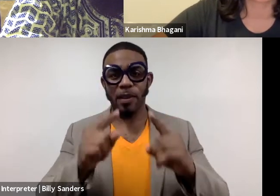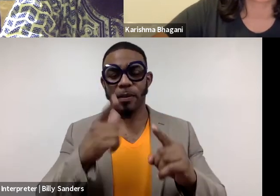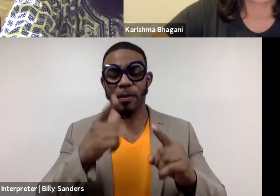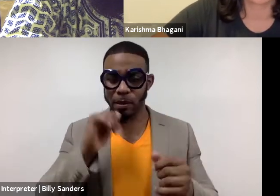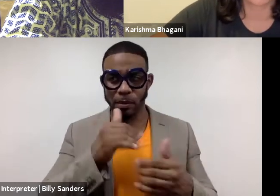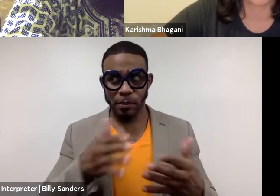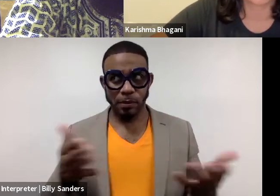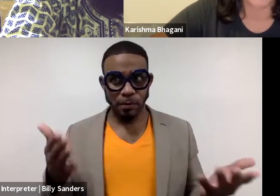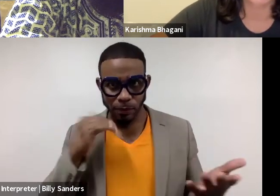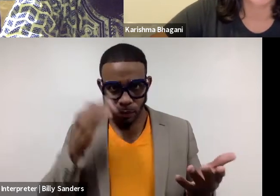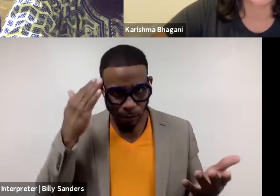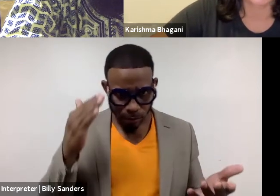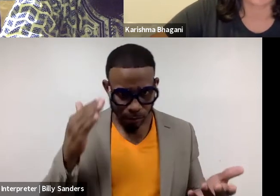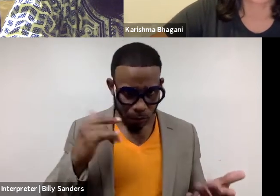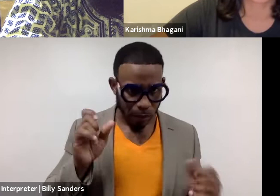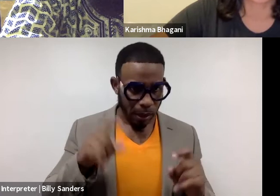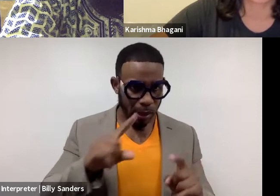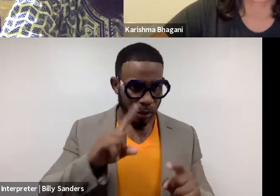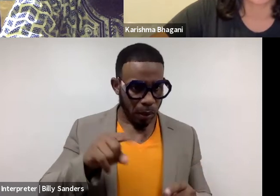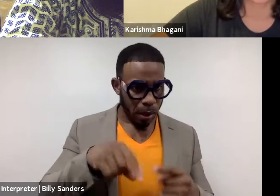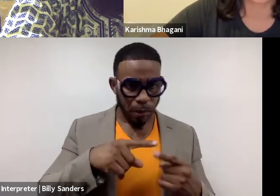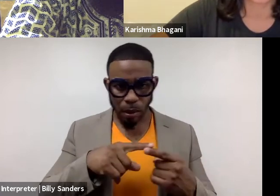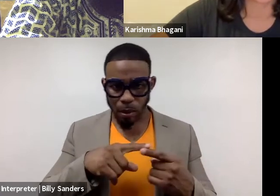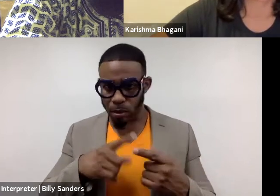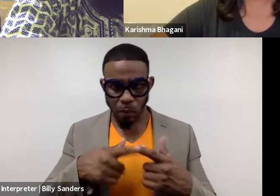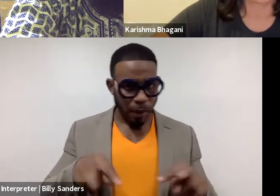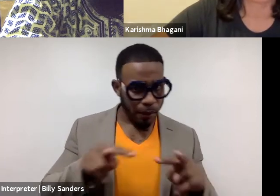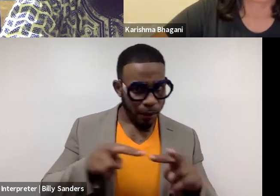if you don't know what you're asking questions about, what value do those questions have?